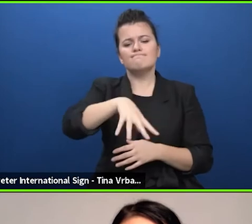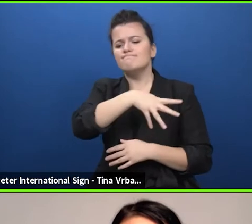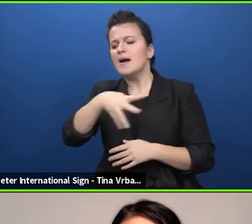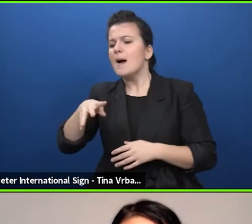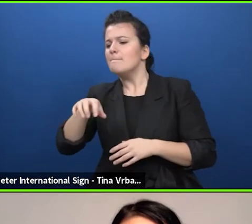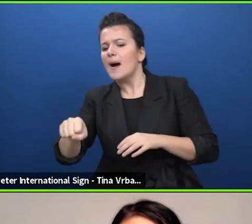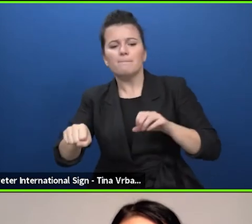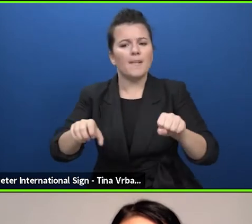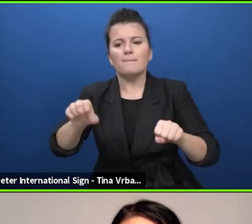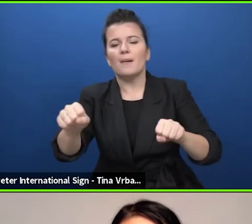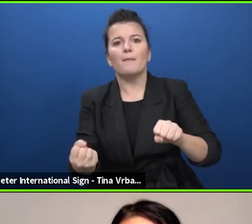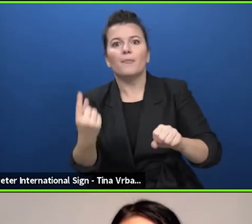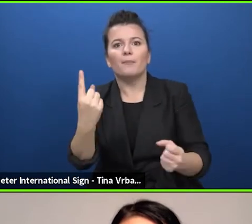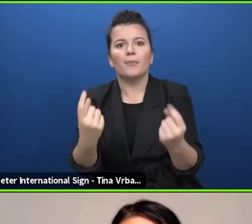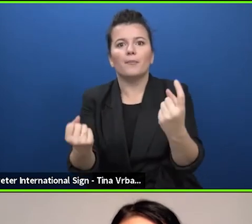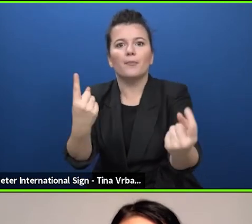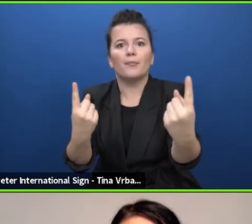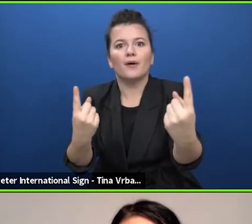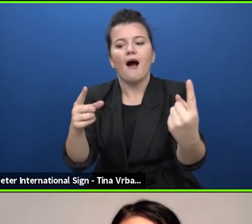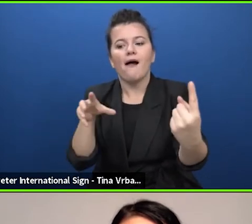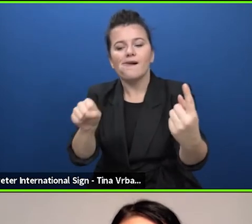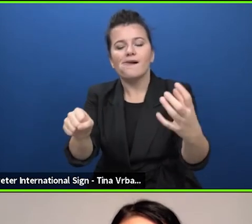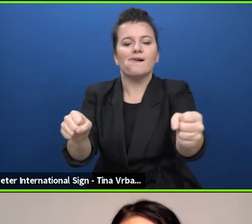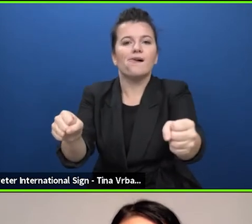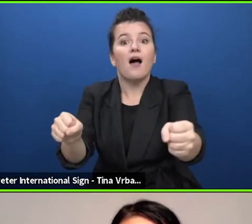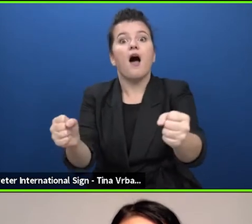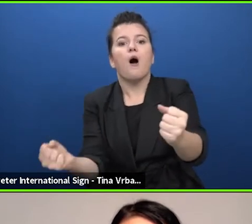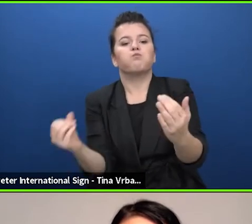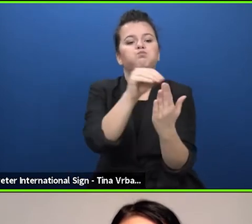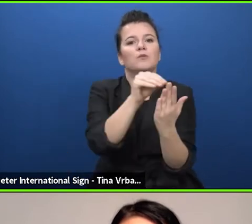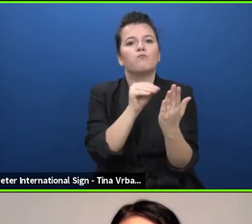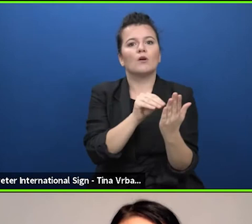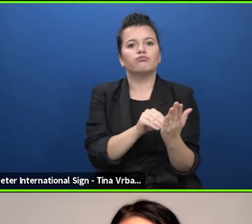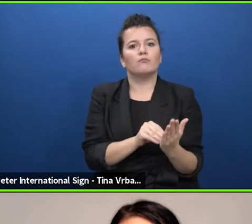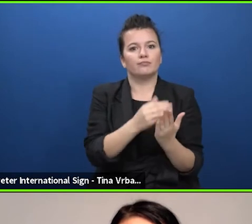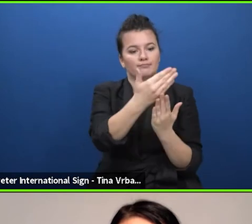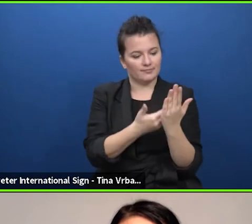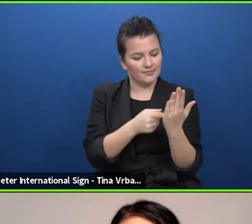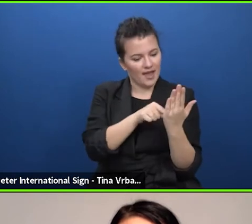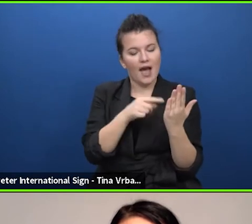that we thought would be relevant to look at the reality of the German performing arts